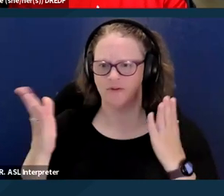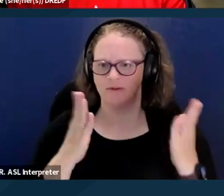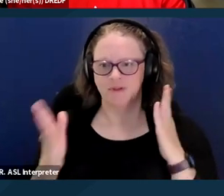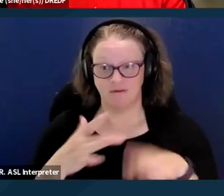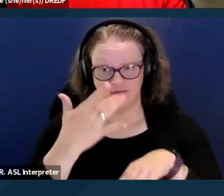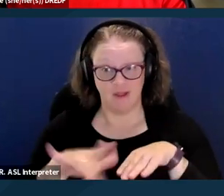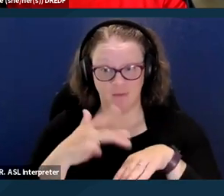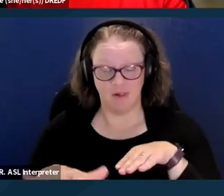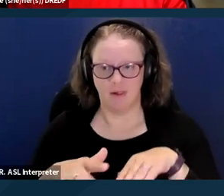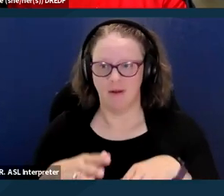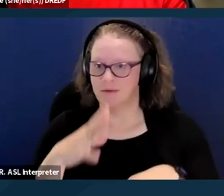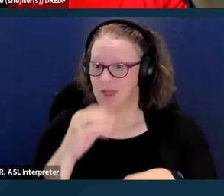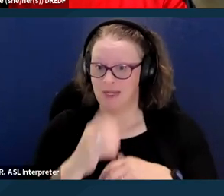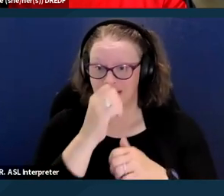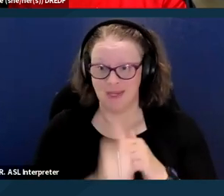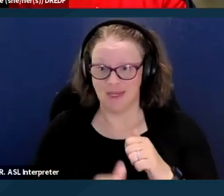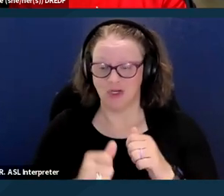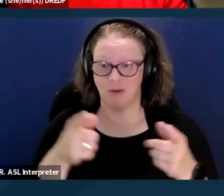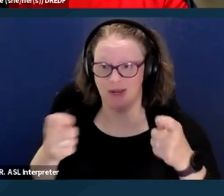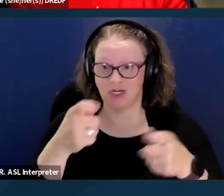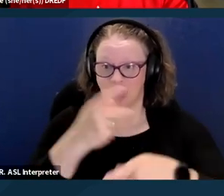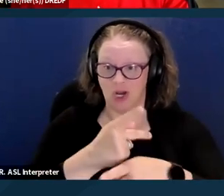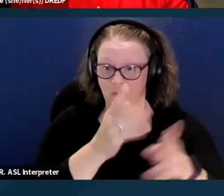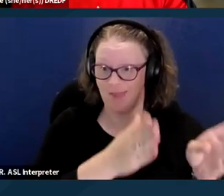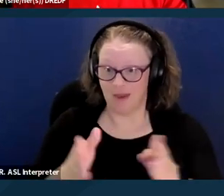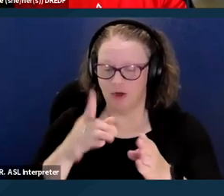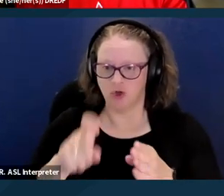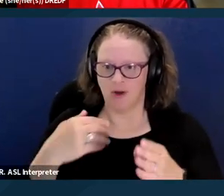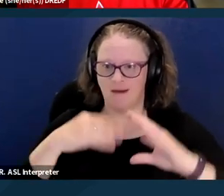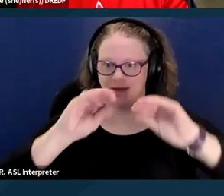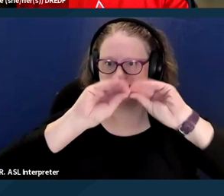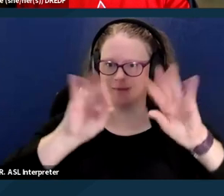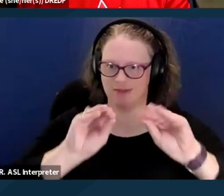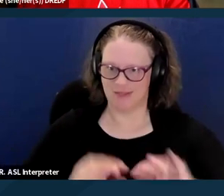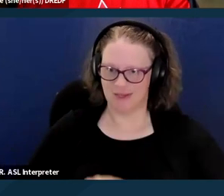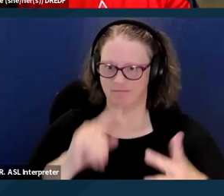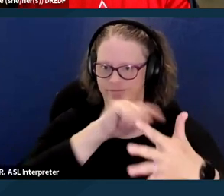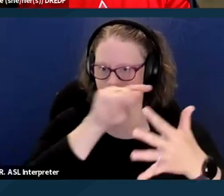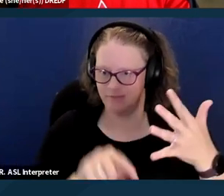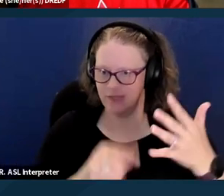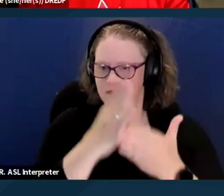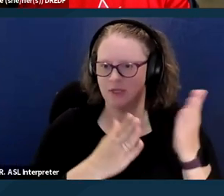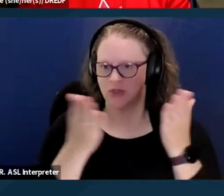and each plan should have explicitly some services that they offer, it may take some advocacy